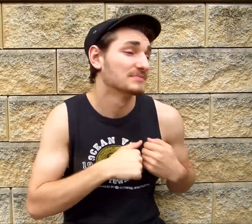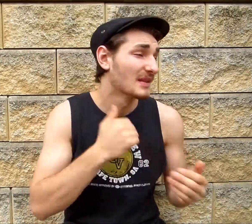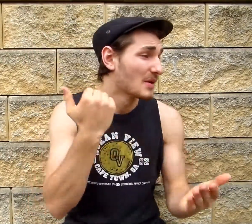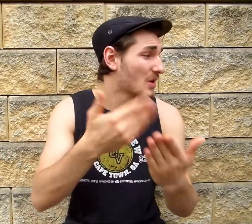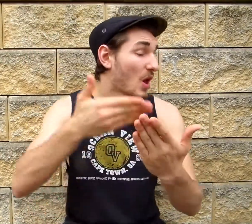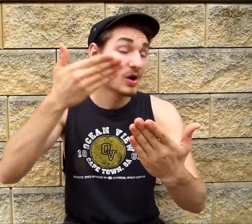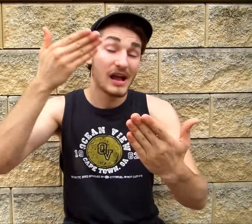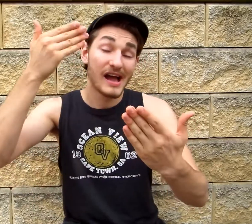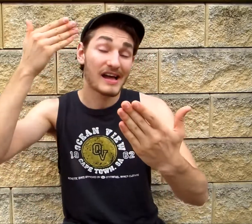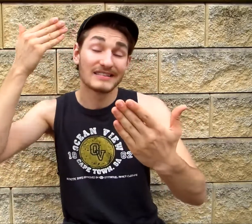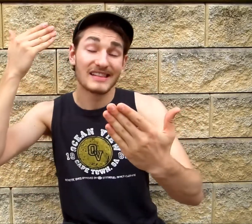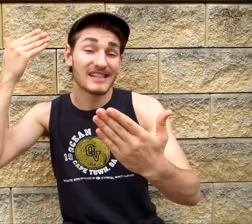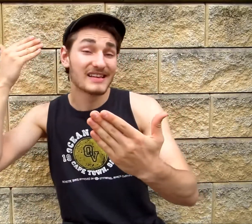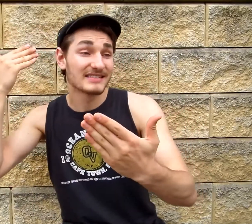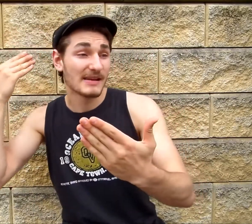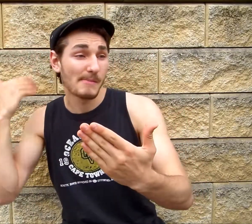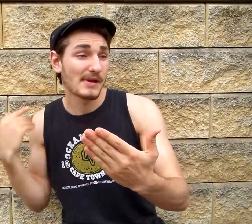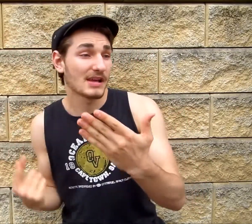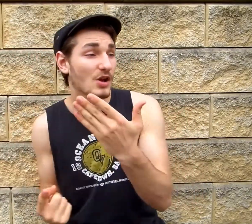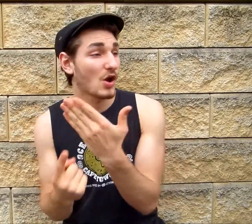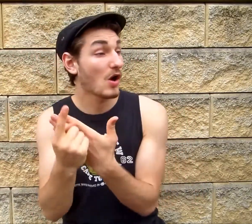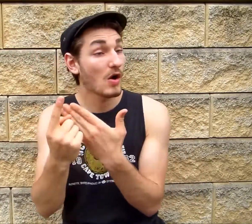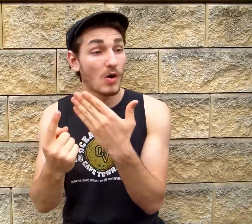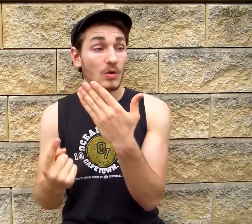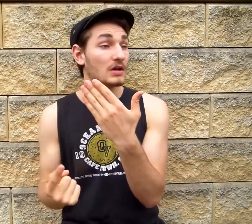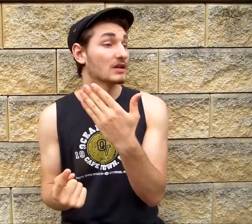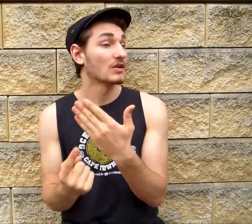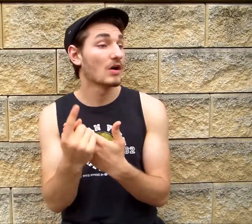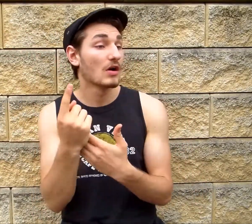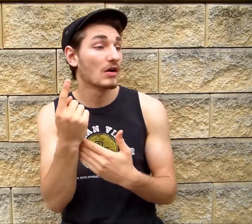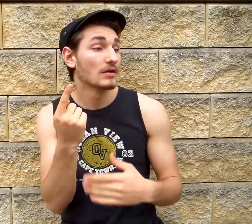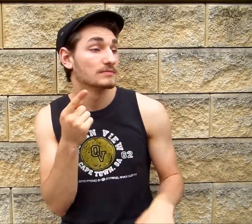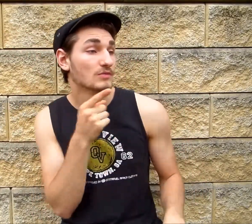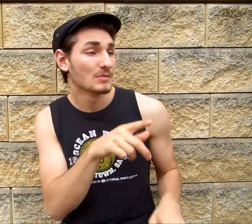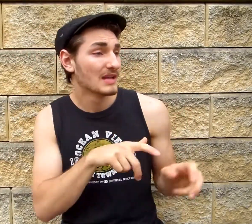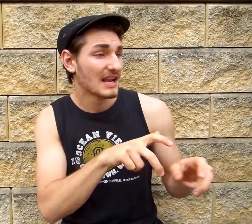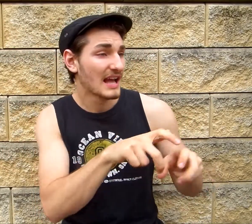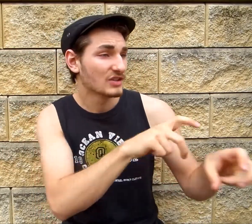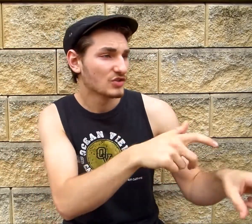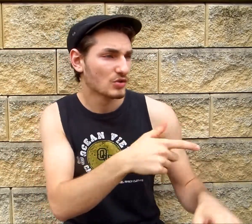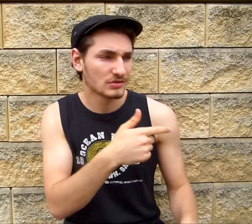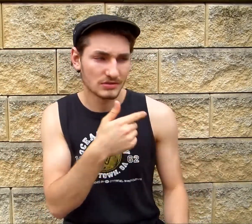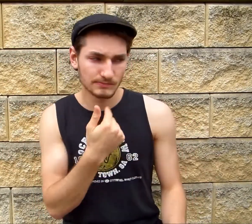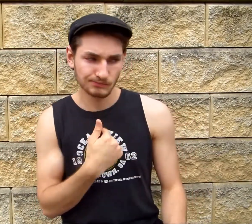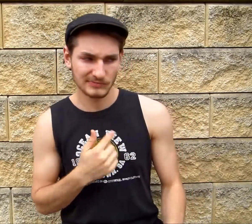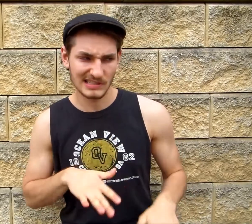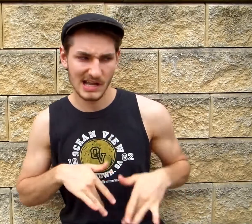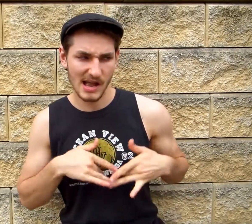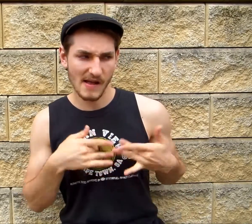How long has this been goin' on? You've been actin' so shady